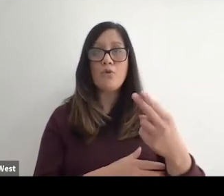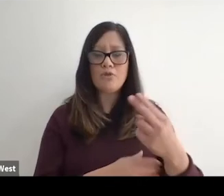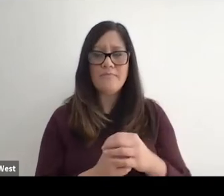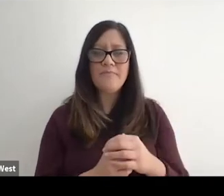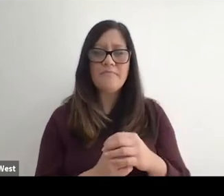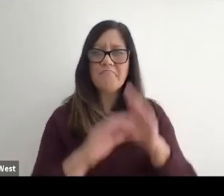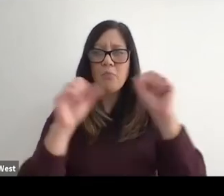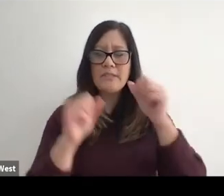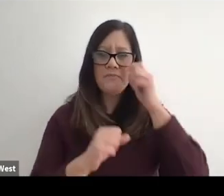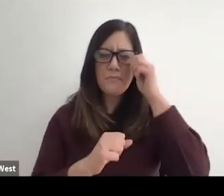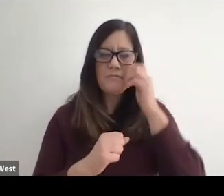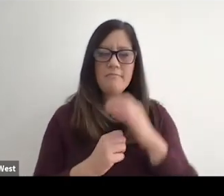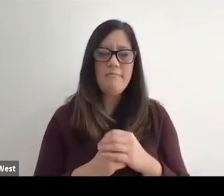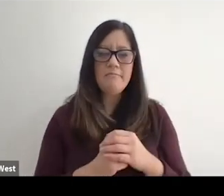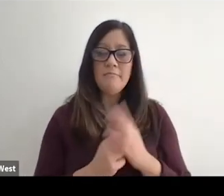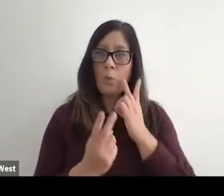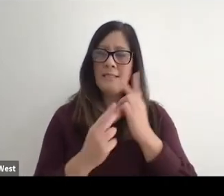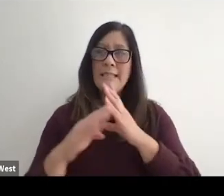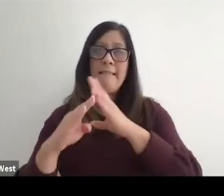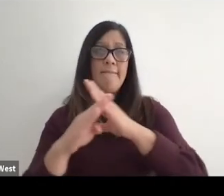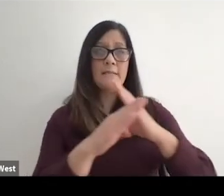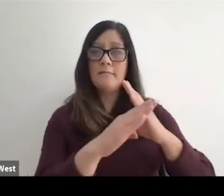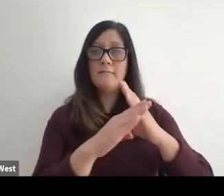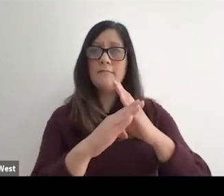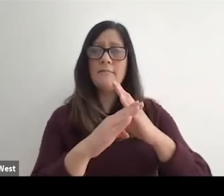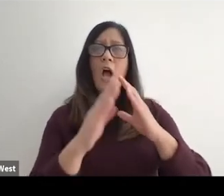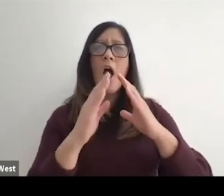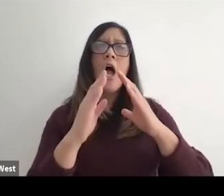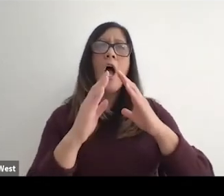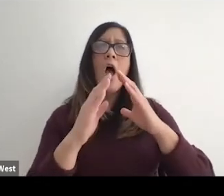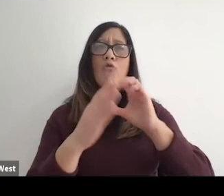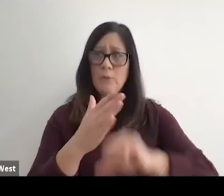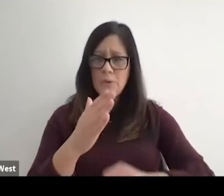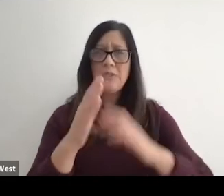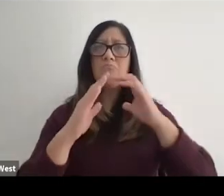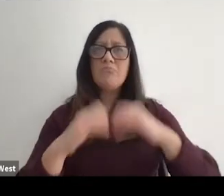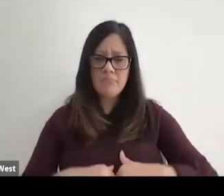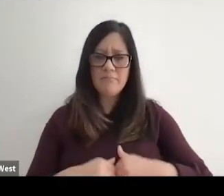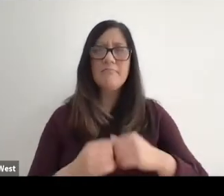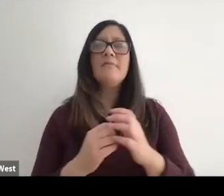and we see that we have physical barriers have been reduced. Not a lot that are out there and we see